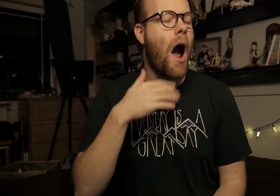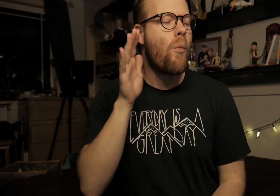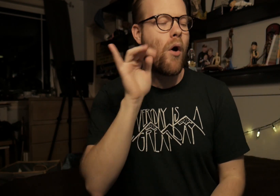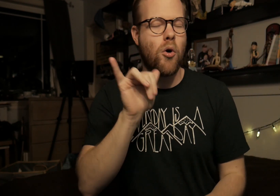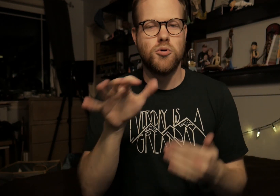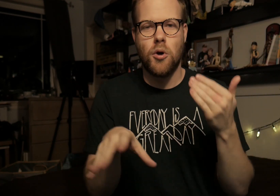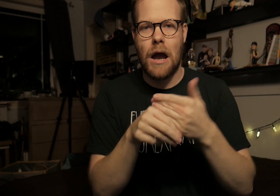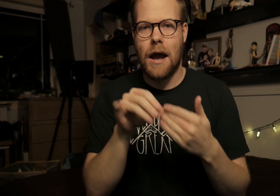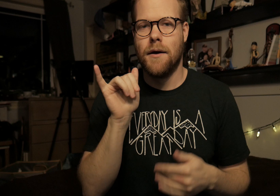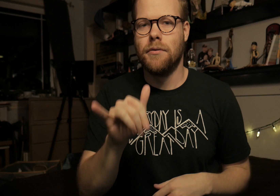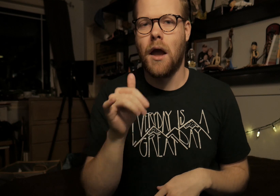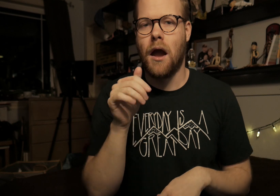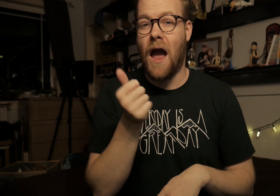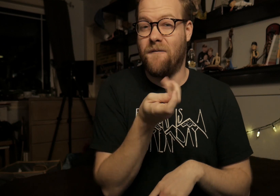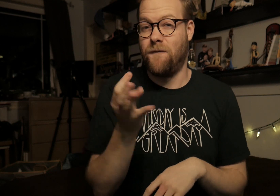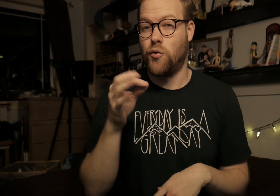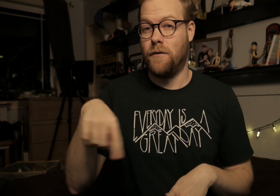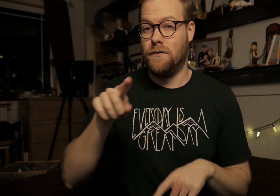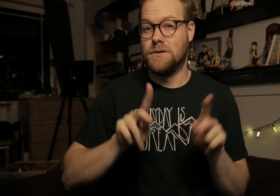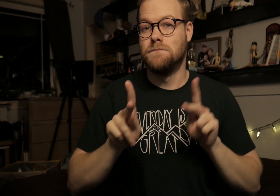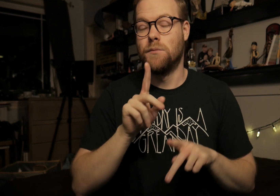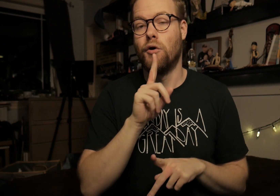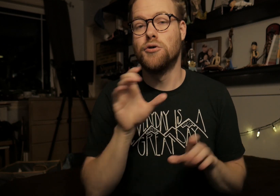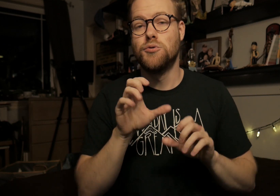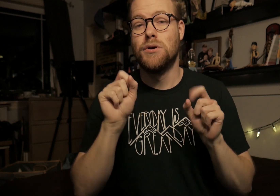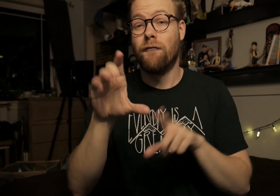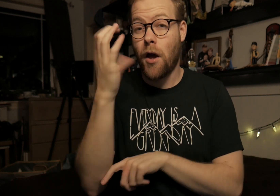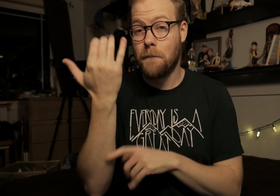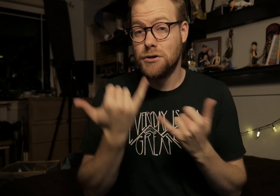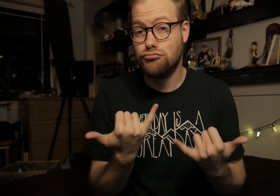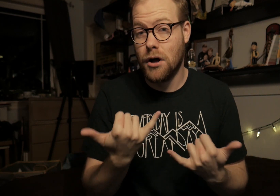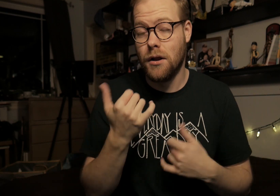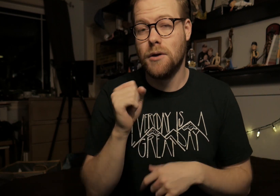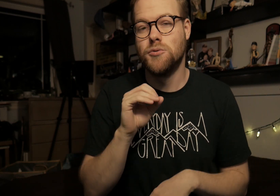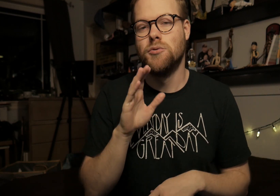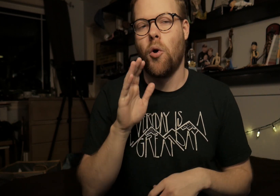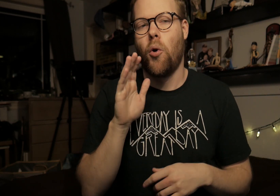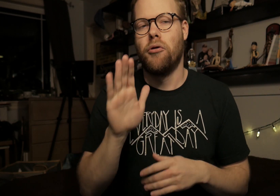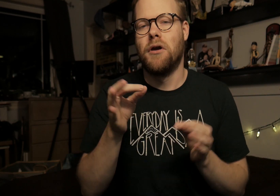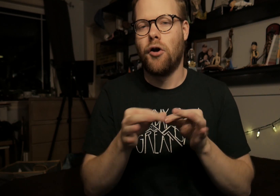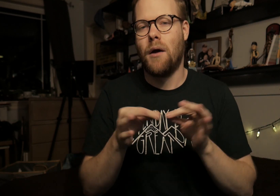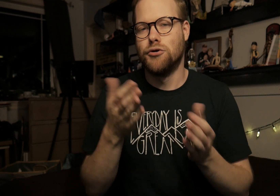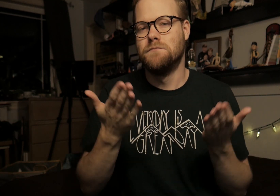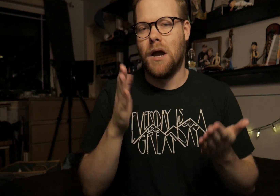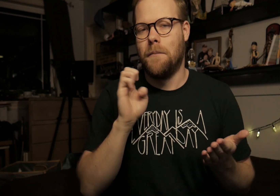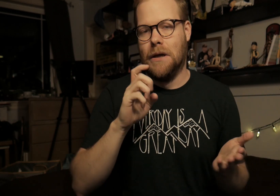I will also add that a few of these people are doing Vlogmas right now, so their captions might be...